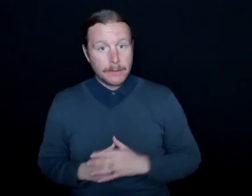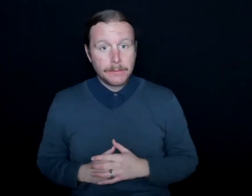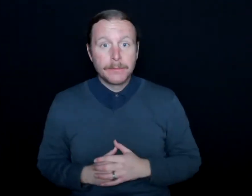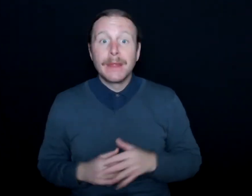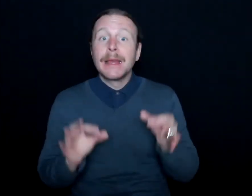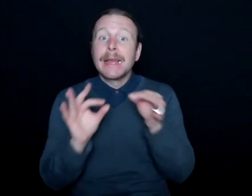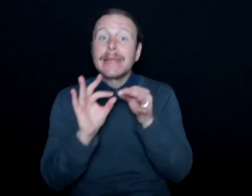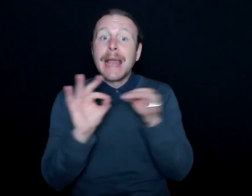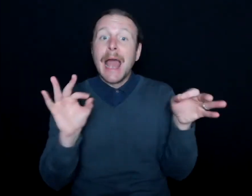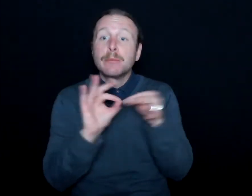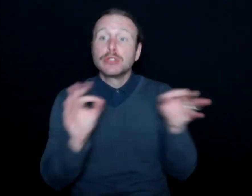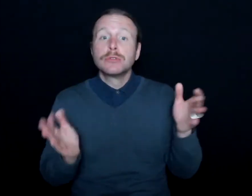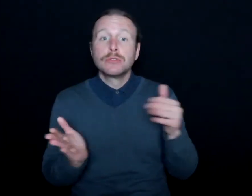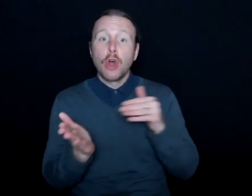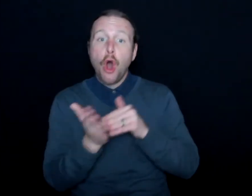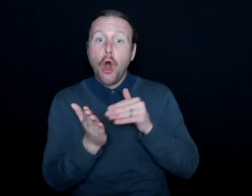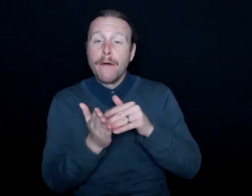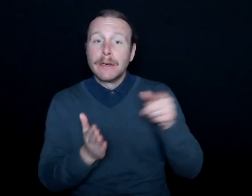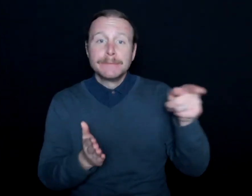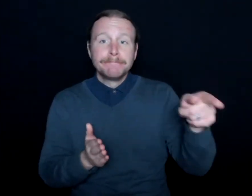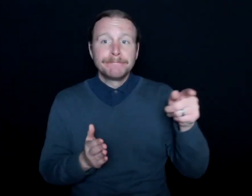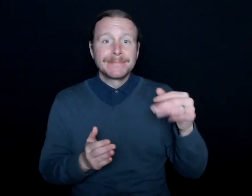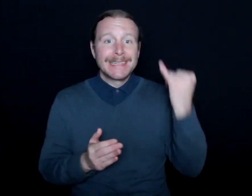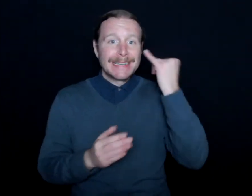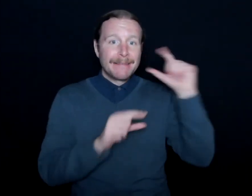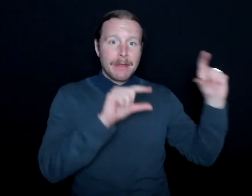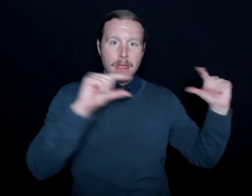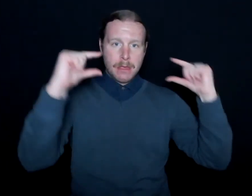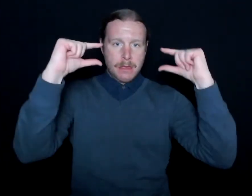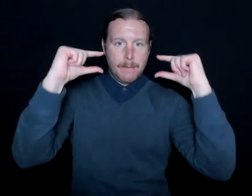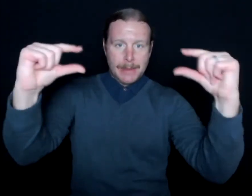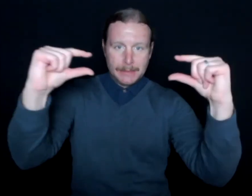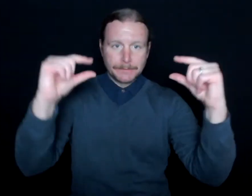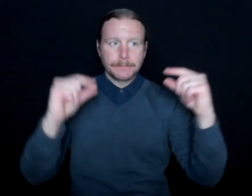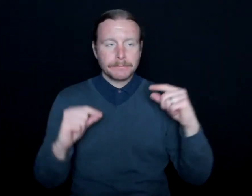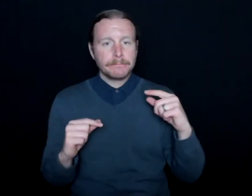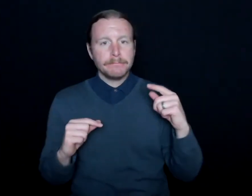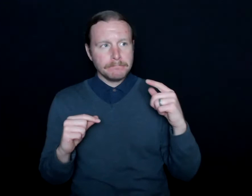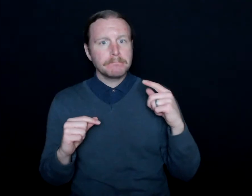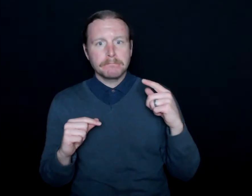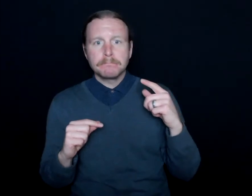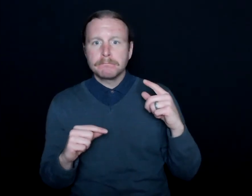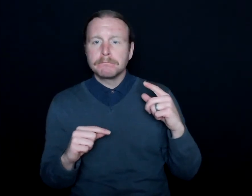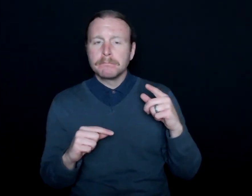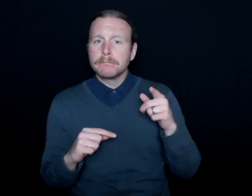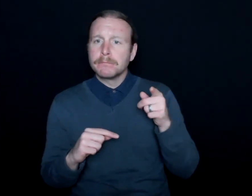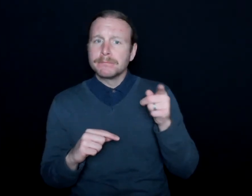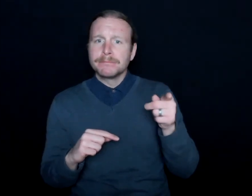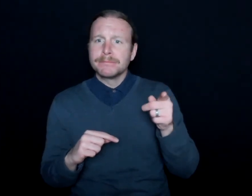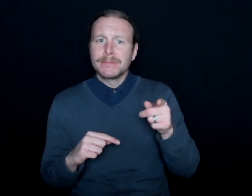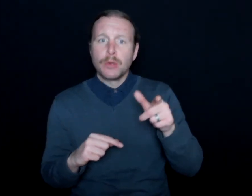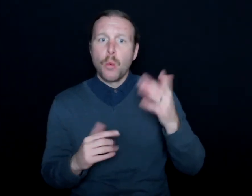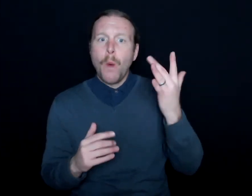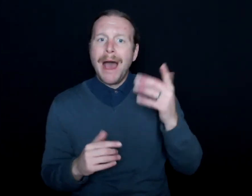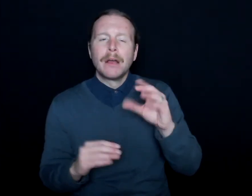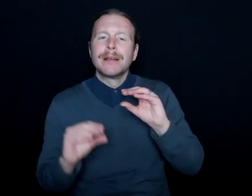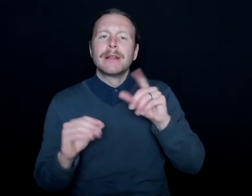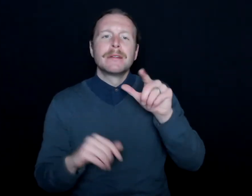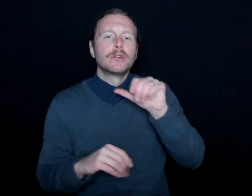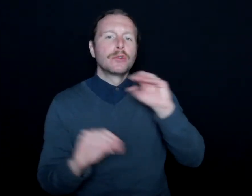A lot of times, closed captions that are placed in these arenas, stadiums, parks, and et cetera, it's so that they don't get sued.